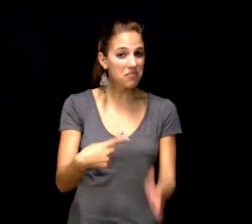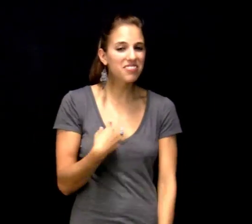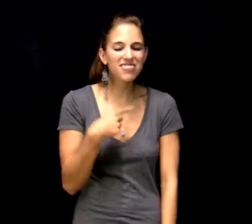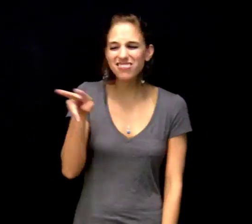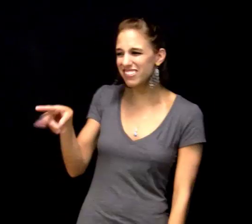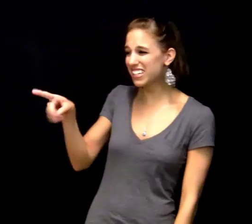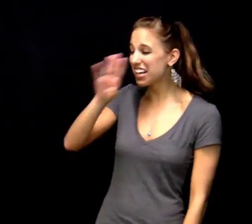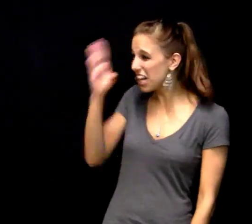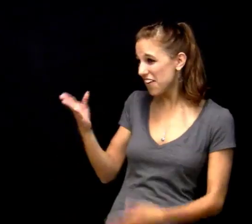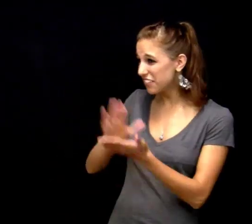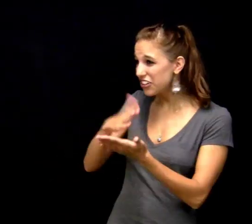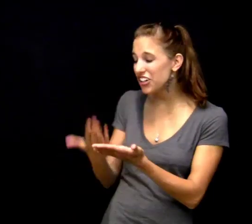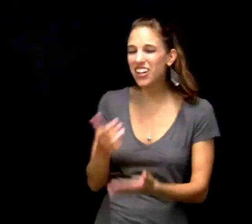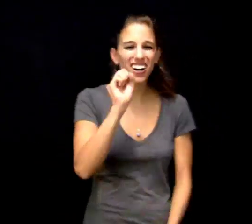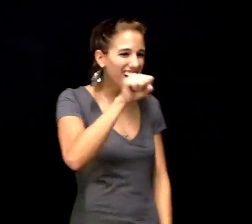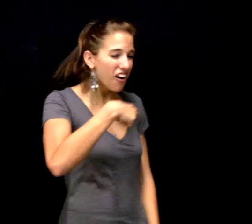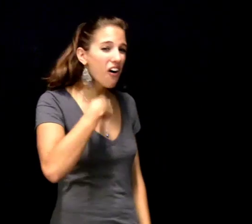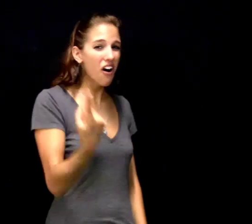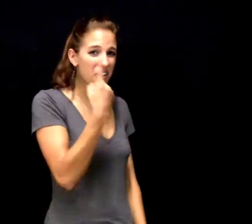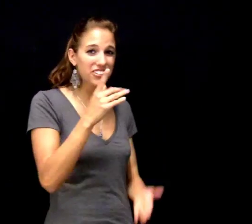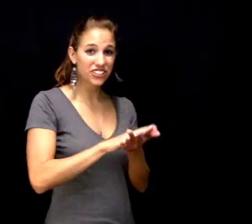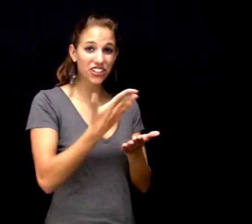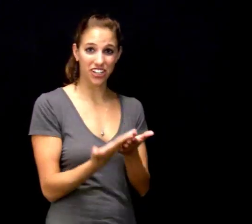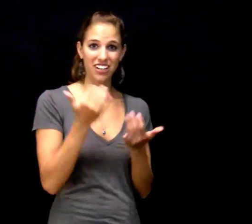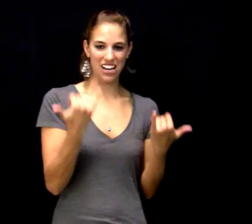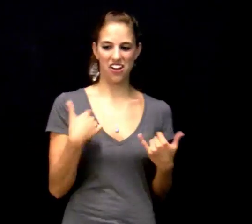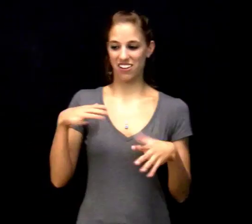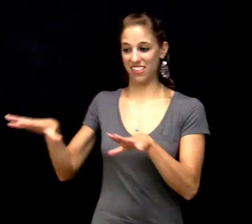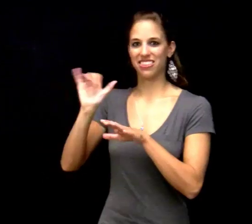and reply, “Yes, I always cook.” The conversation is extracted from the real-world experience. Signers